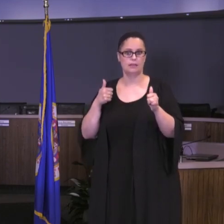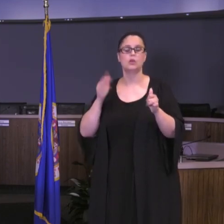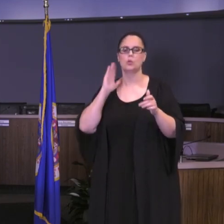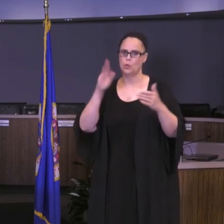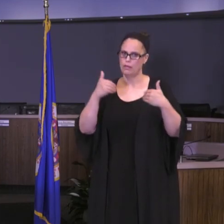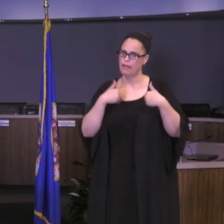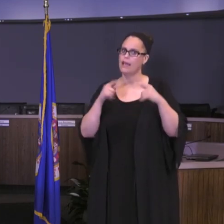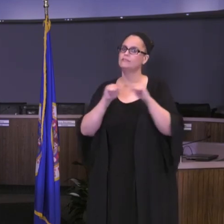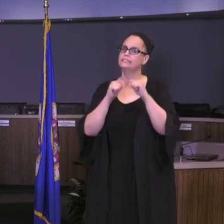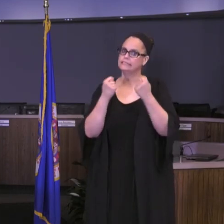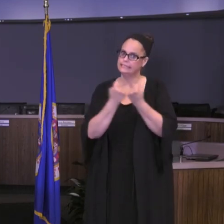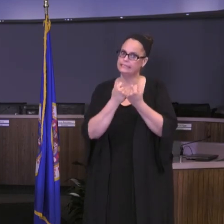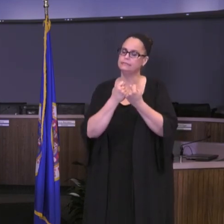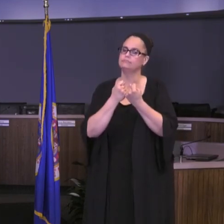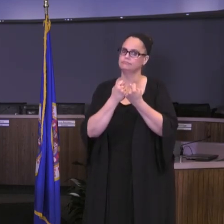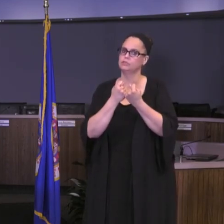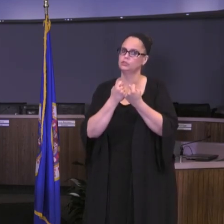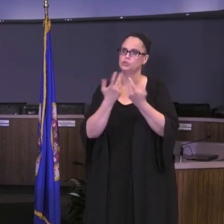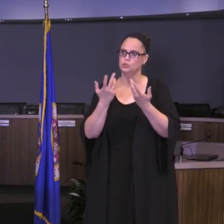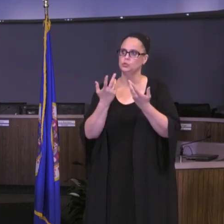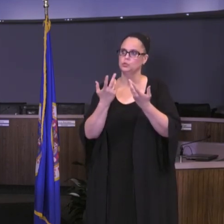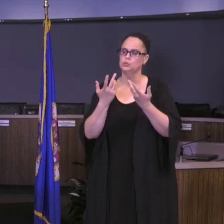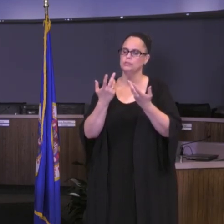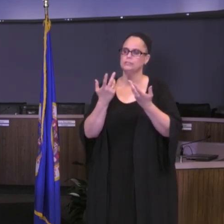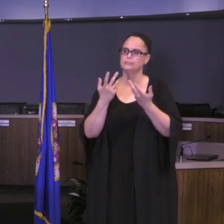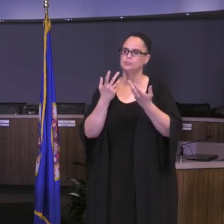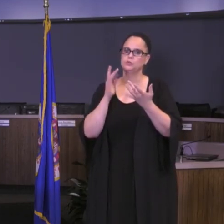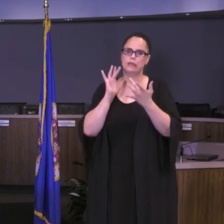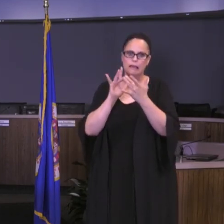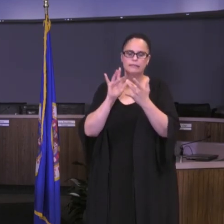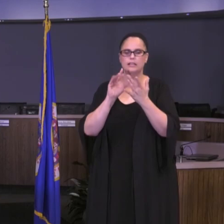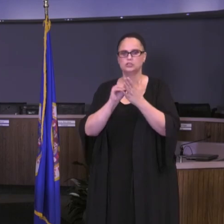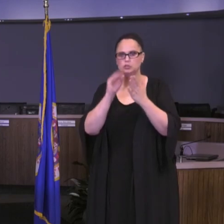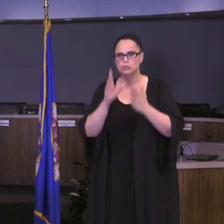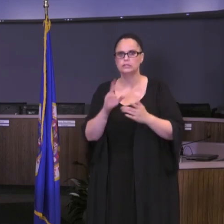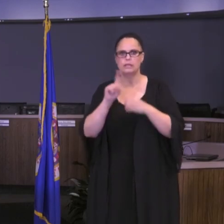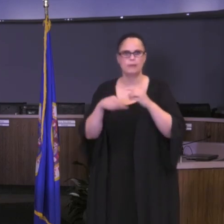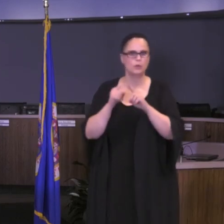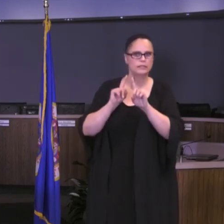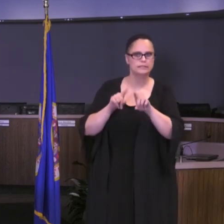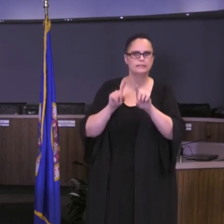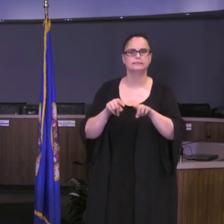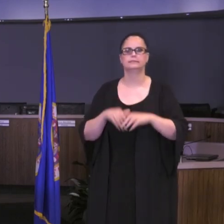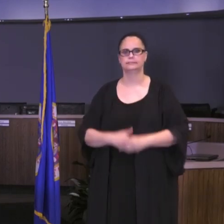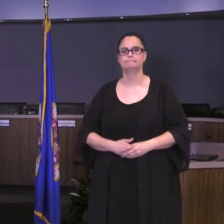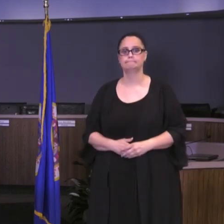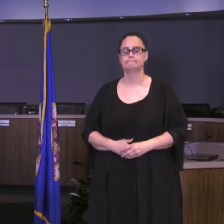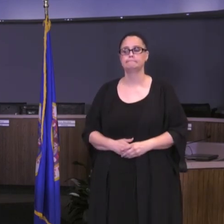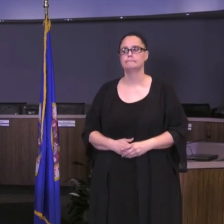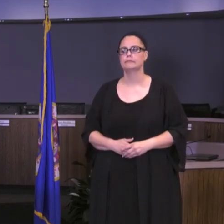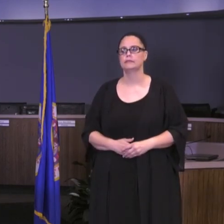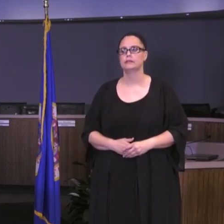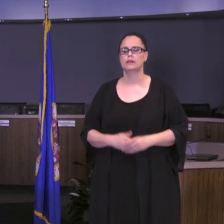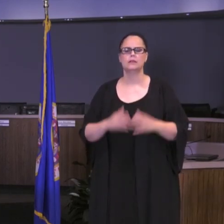and attendance. I talked about the importance during distance learning of connection, of accessing, of